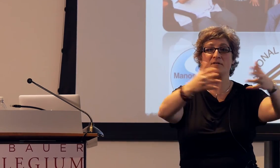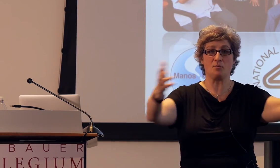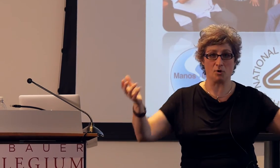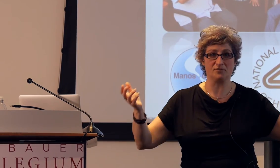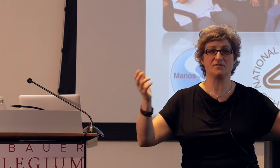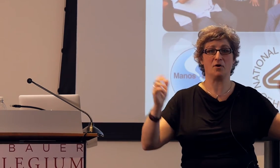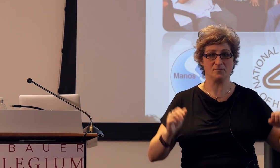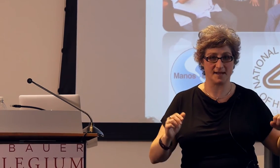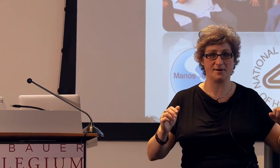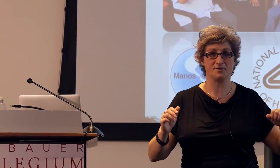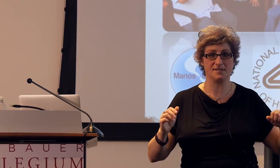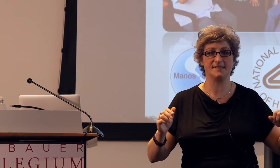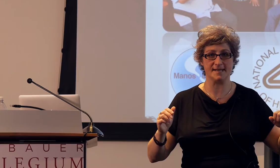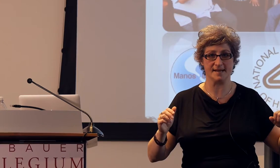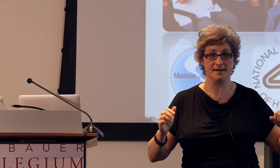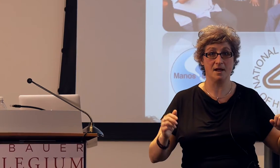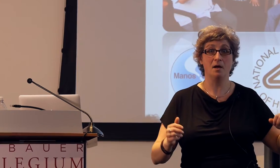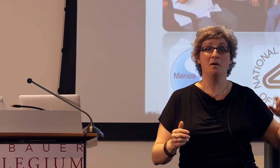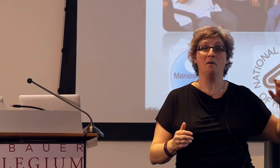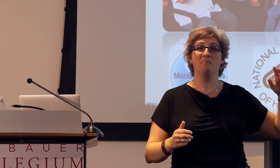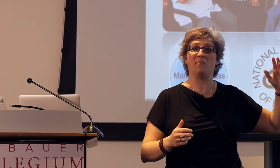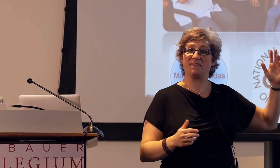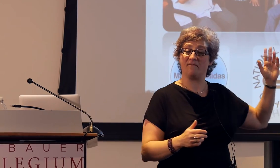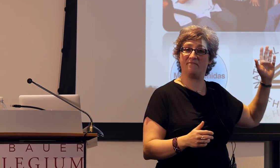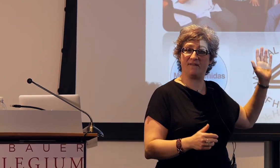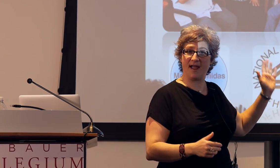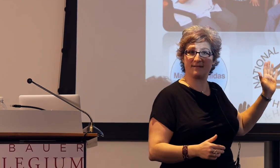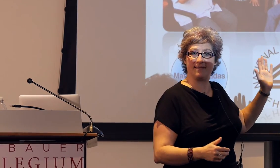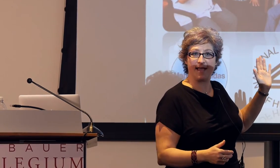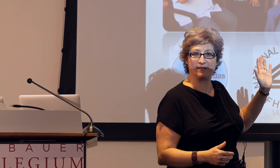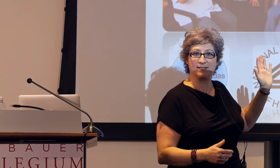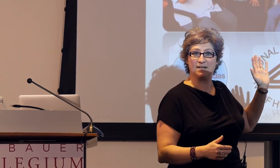homesigner to see, but the fact that the communication